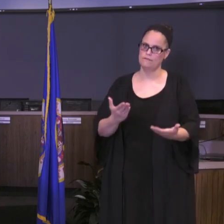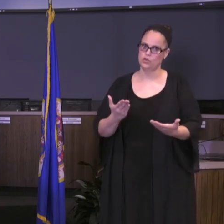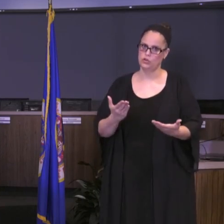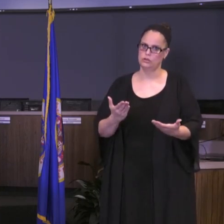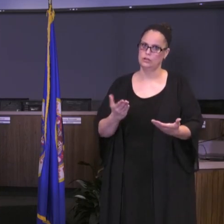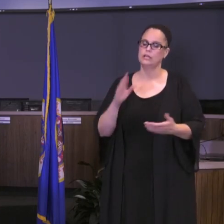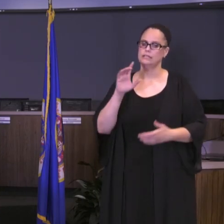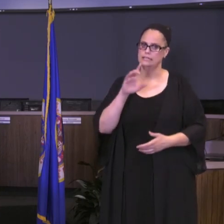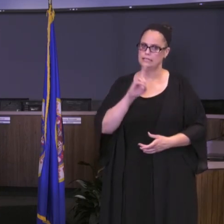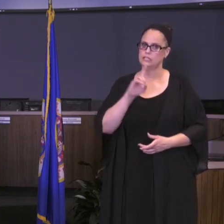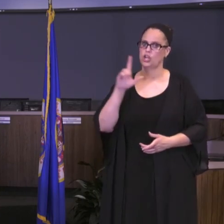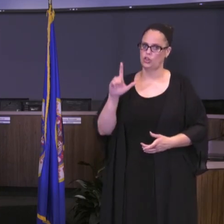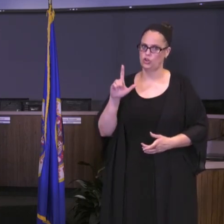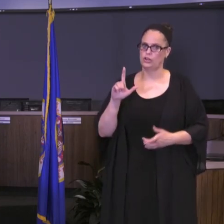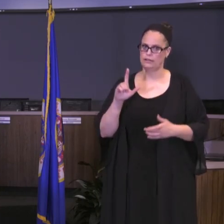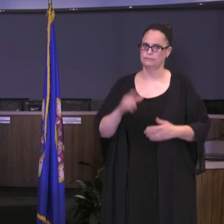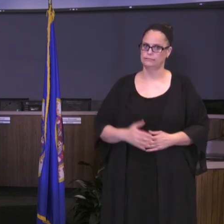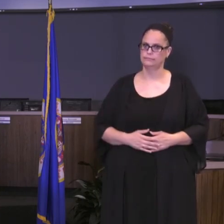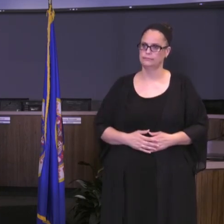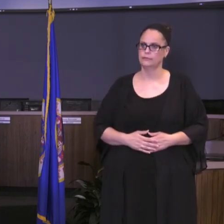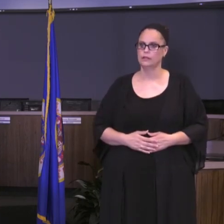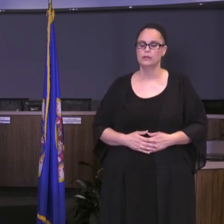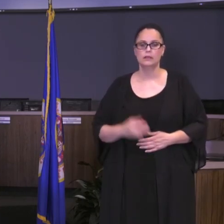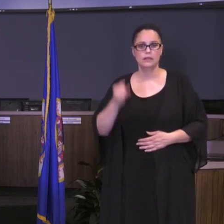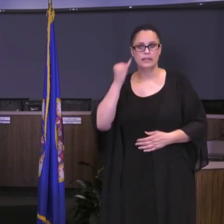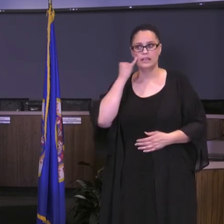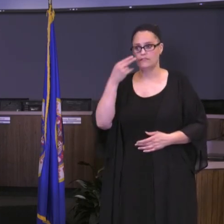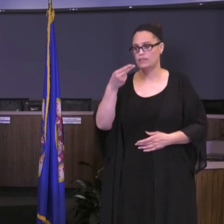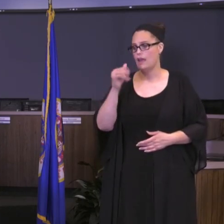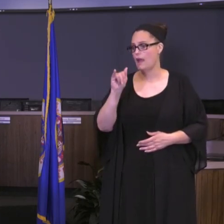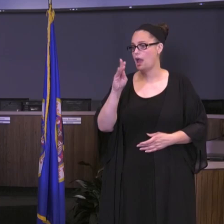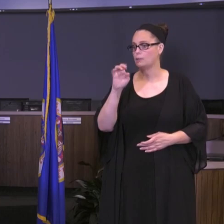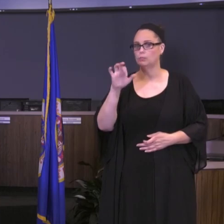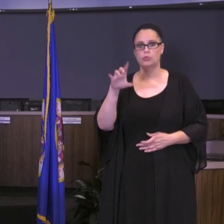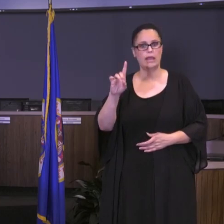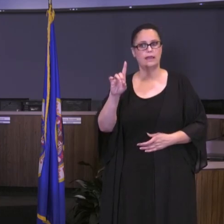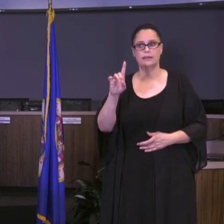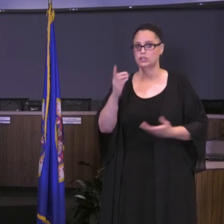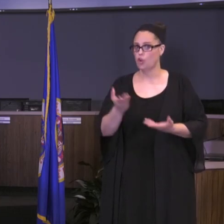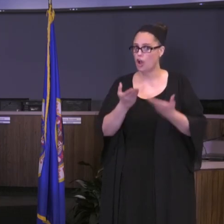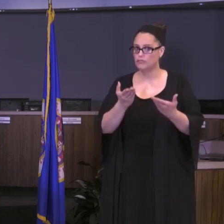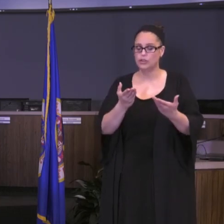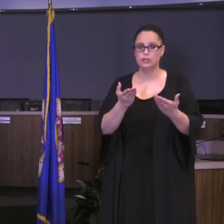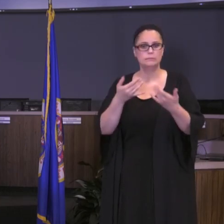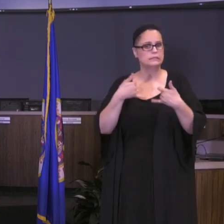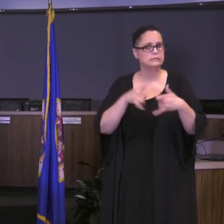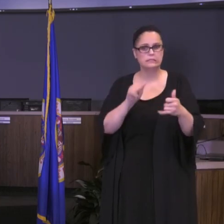distance learning. If a hybrid schedule is still offered and it's not going to work, we want to know about that,